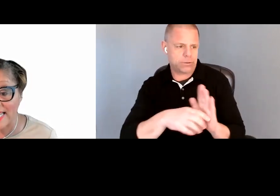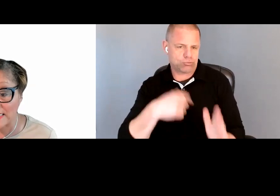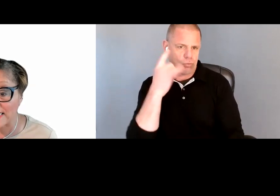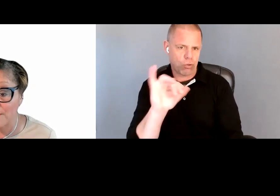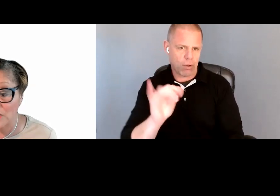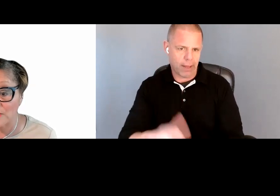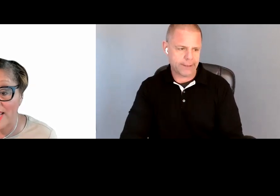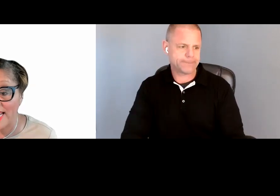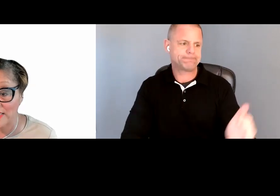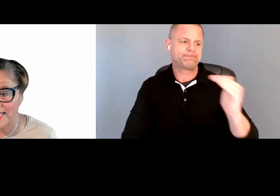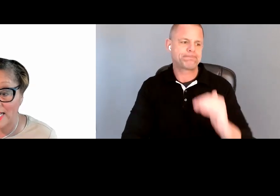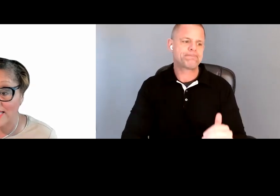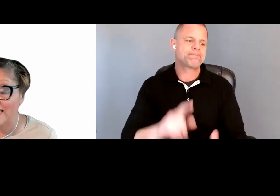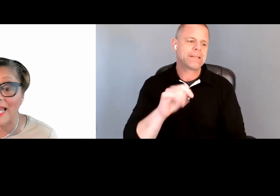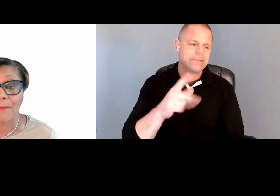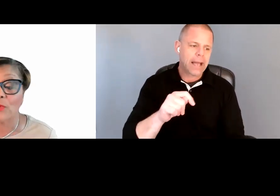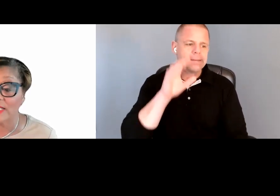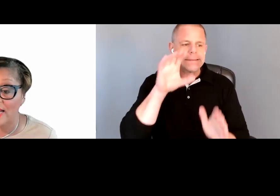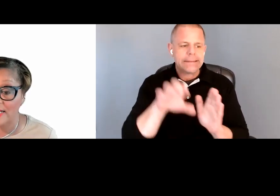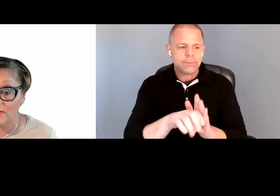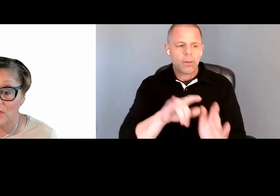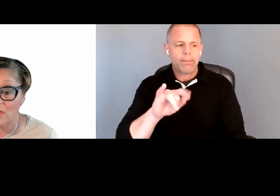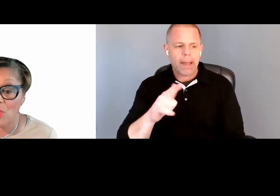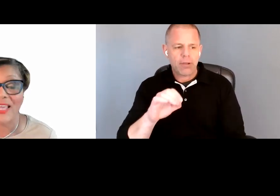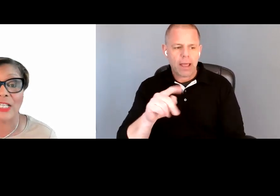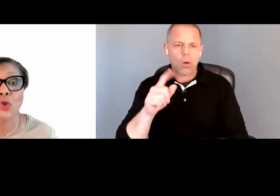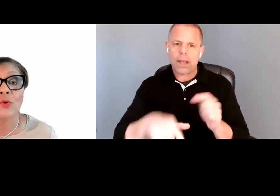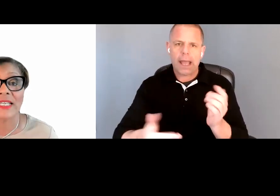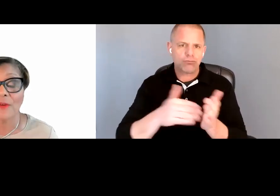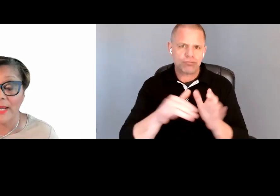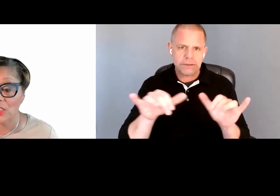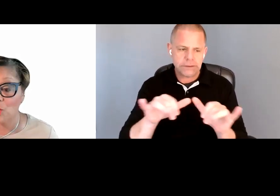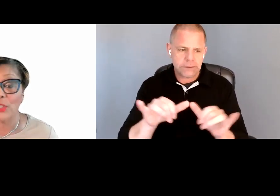Text images, page layouts, that can be resized or that lose information when